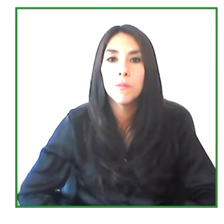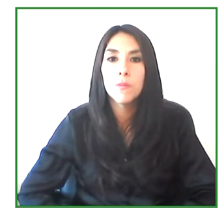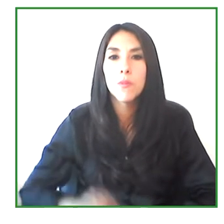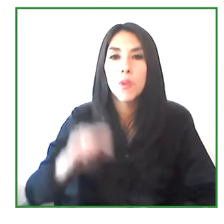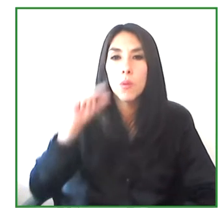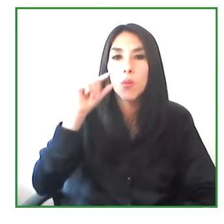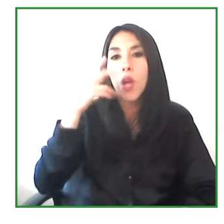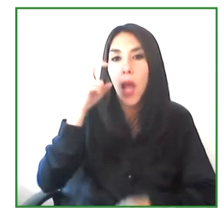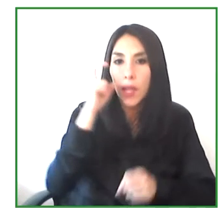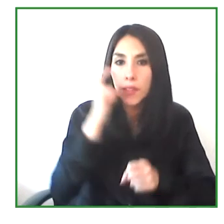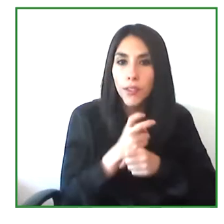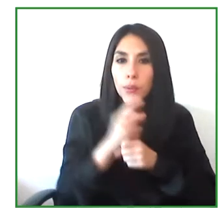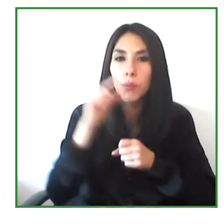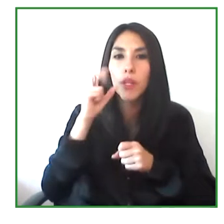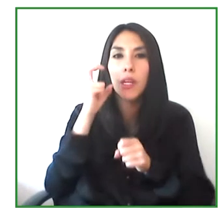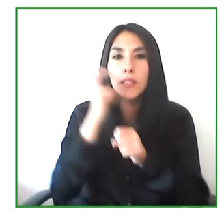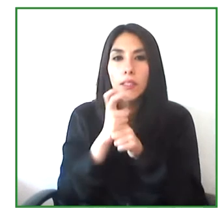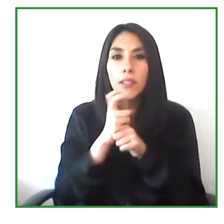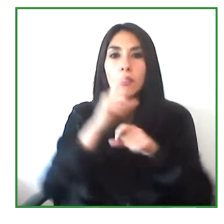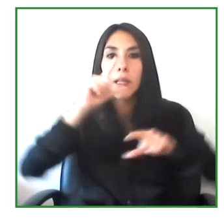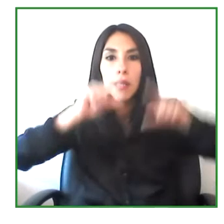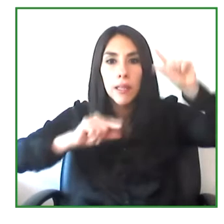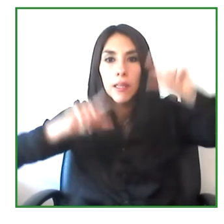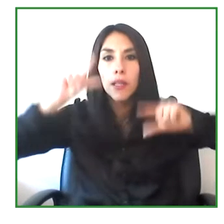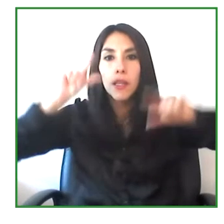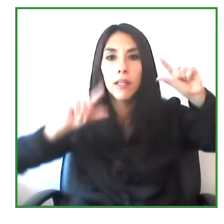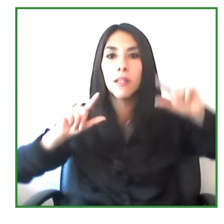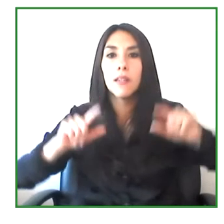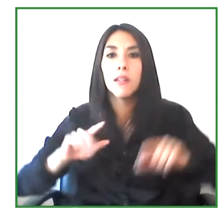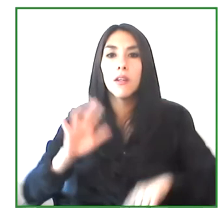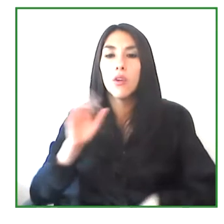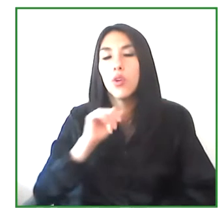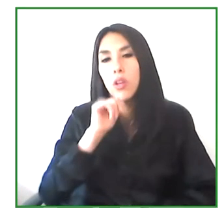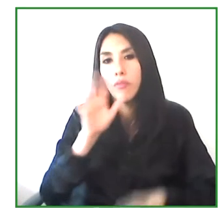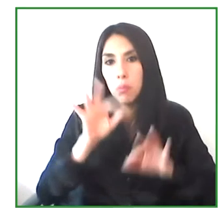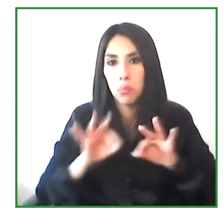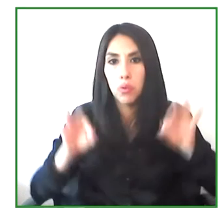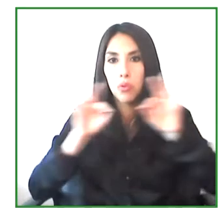but not less important than the previous ones in the Luz foundatión